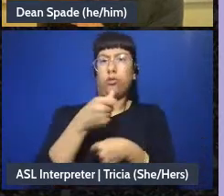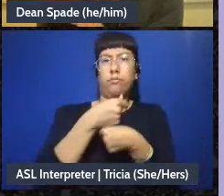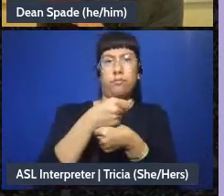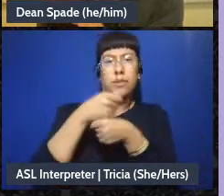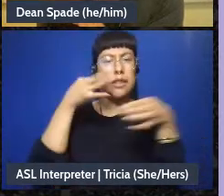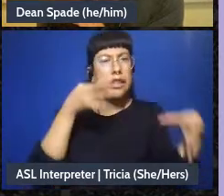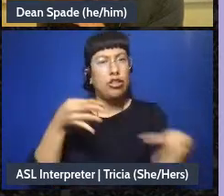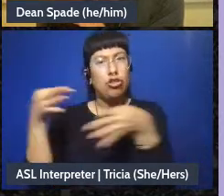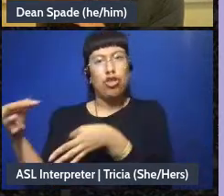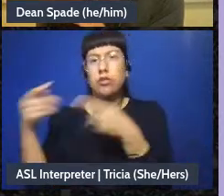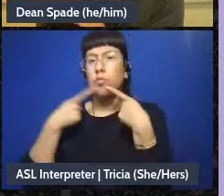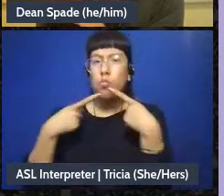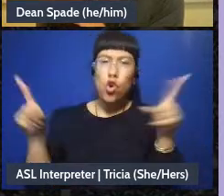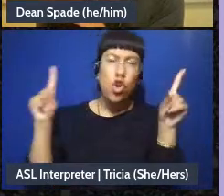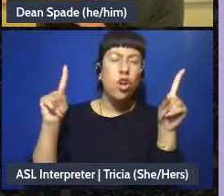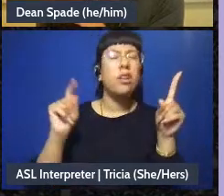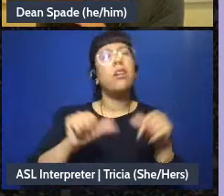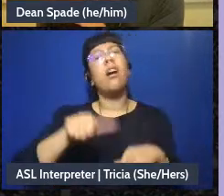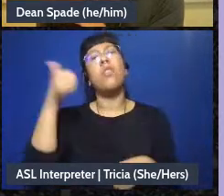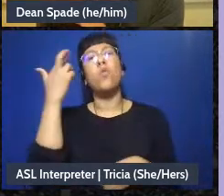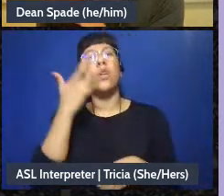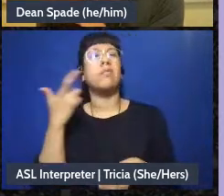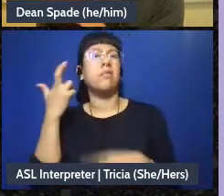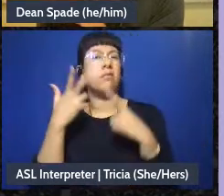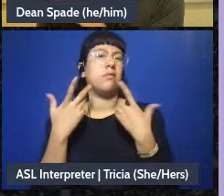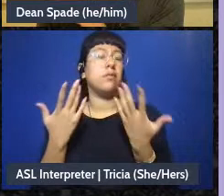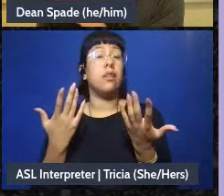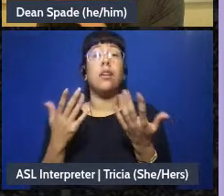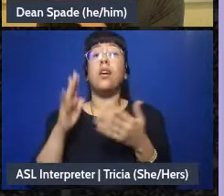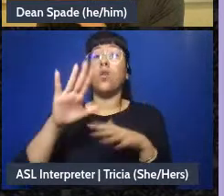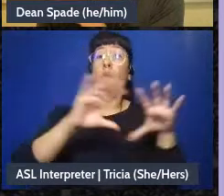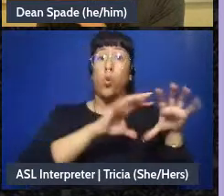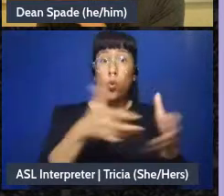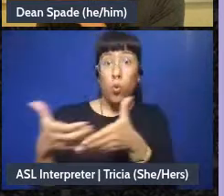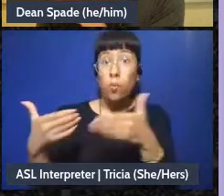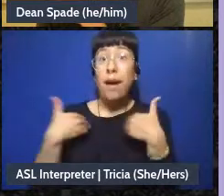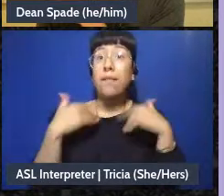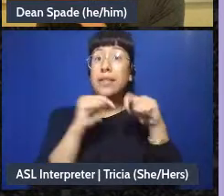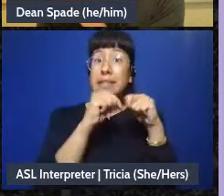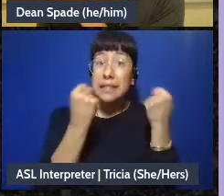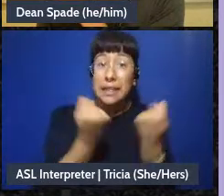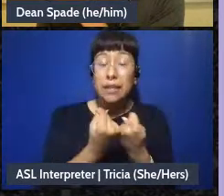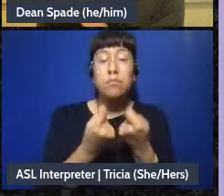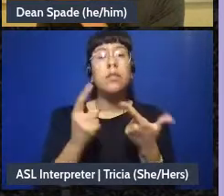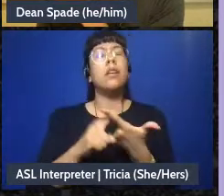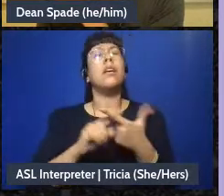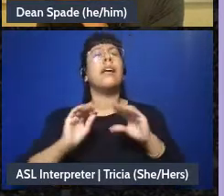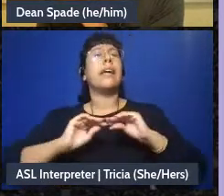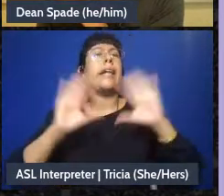reasons. So, how to make your group have teams, how to have clear understanding of who's who in